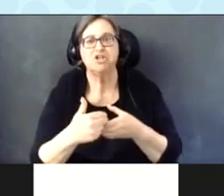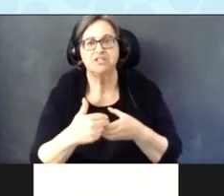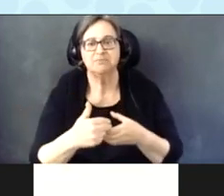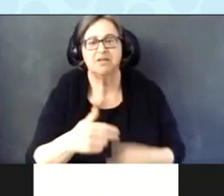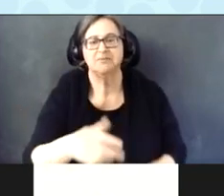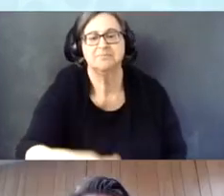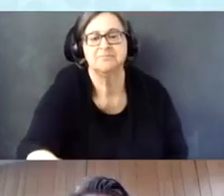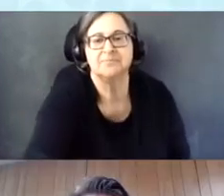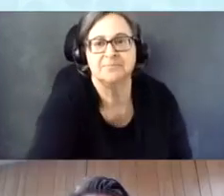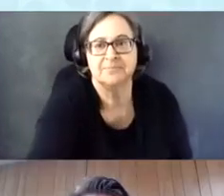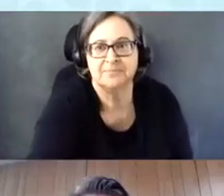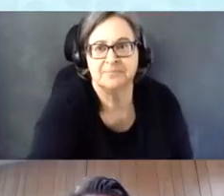My name is Lou Ann Blake.